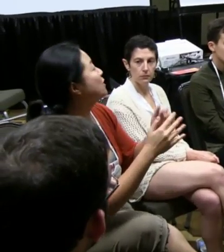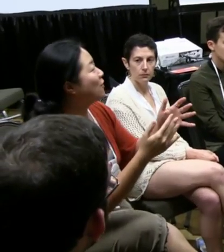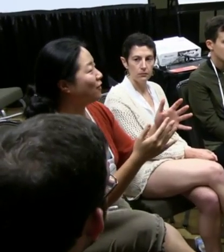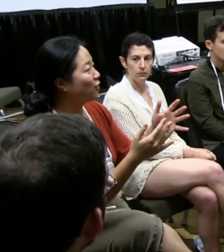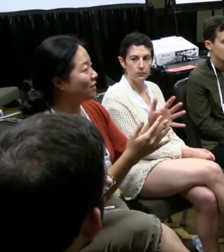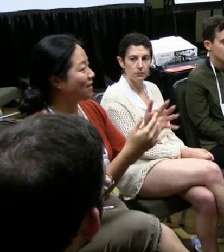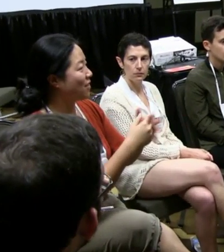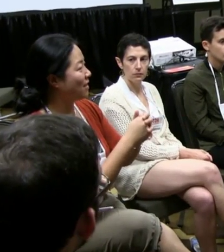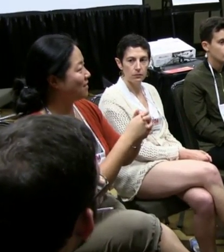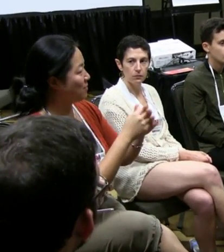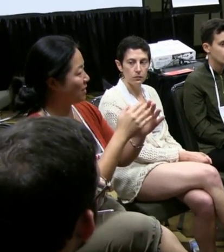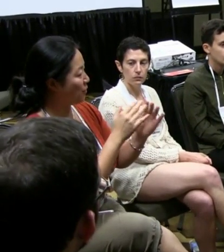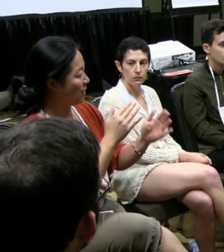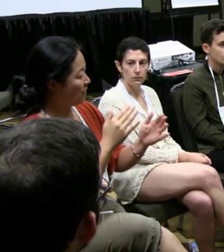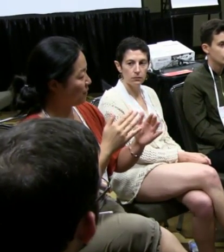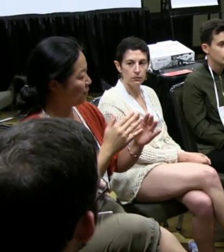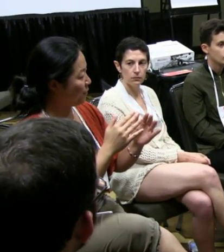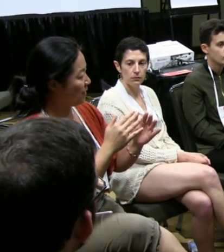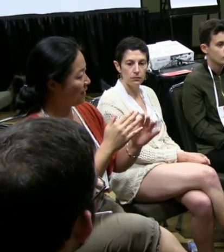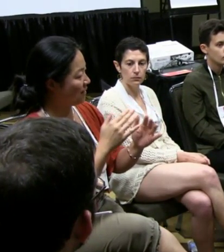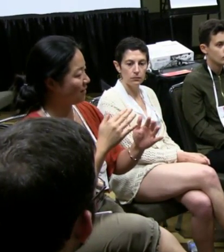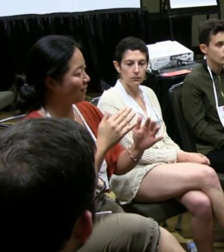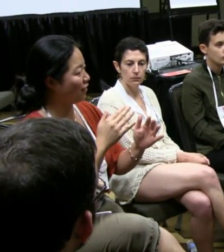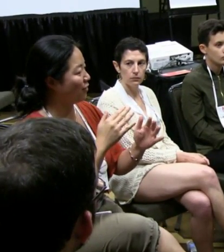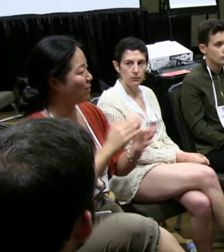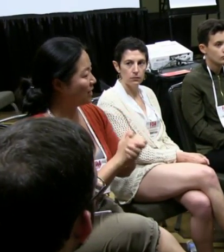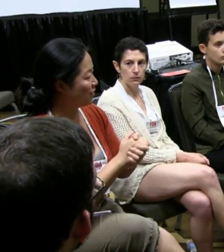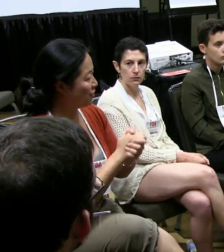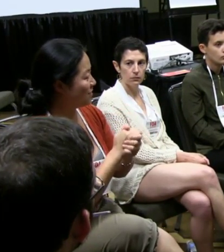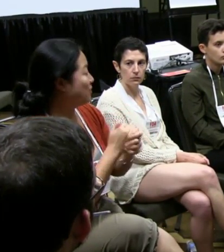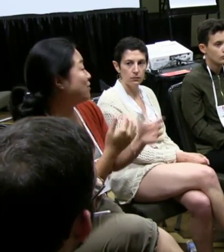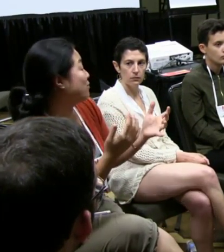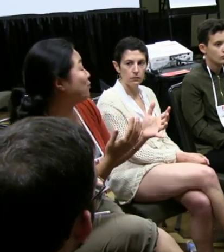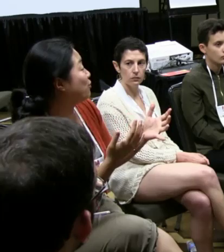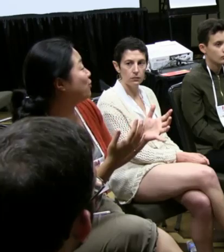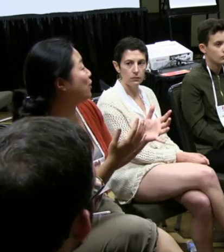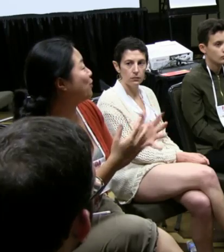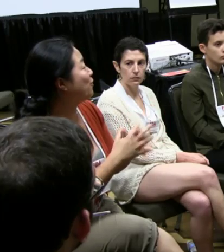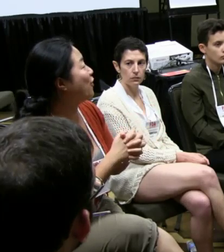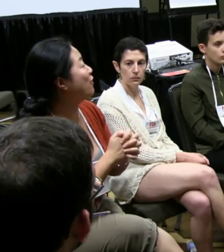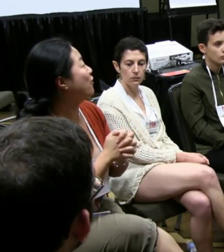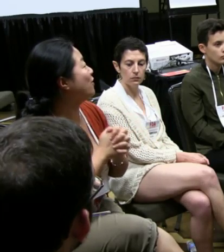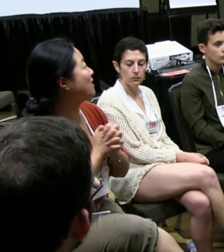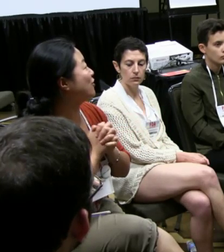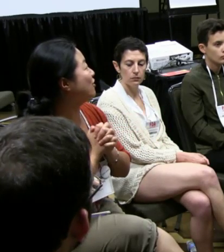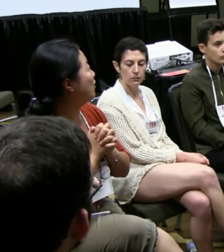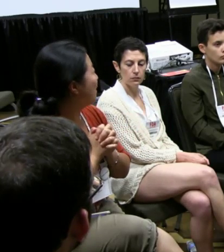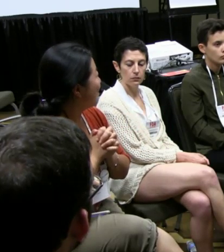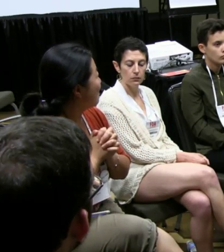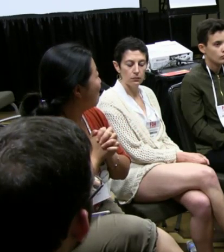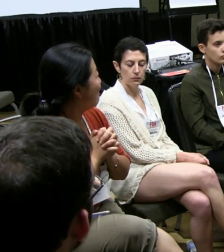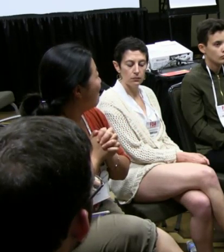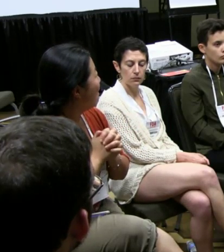Ideally I think that's something that we as hearing practitioners, very few of us actually know ASL,